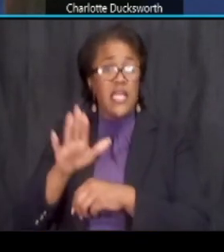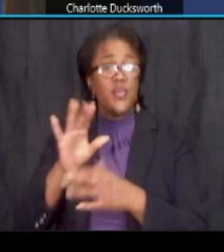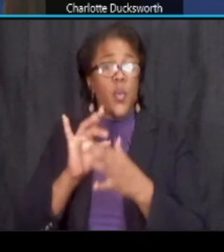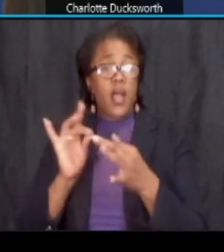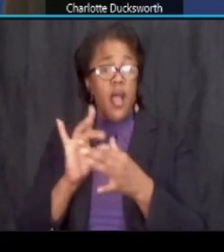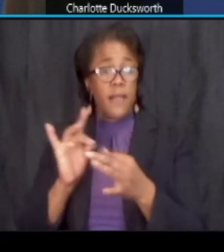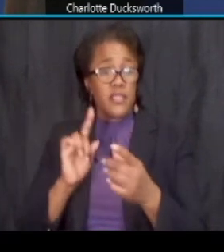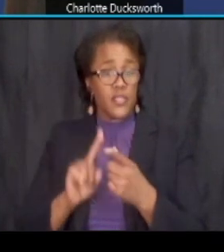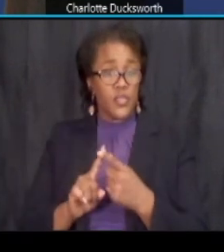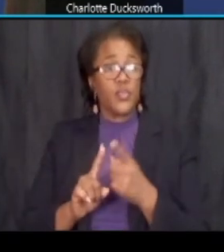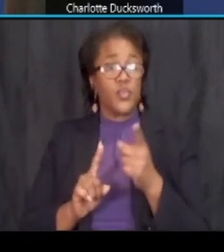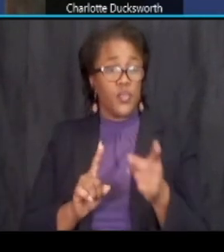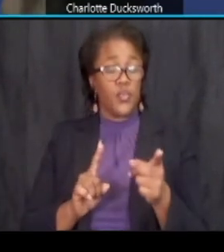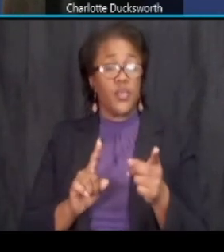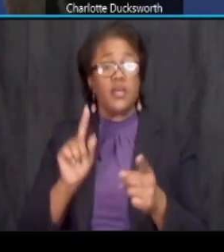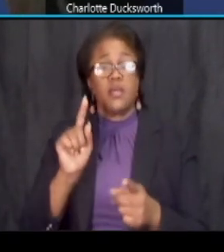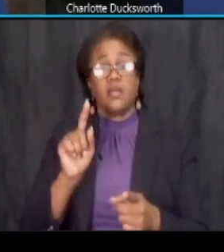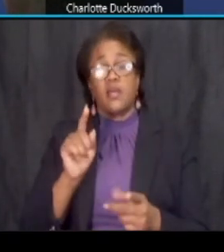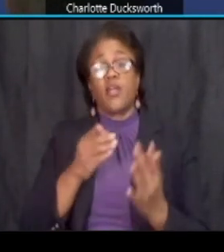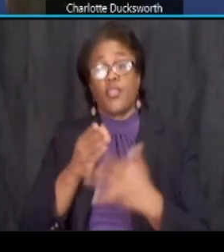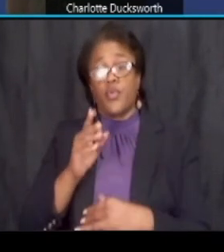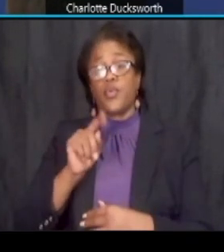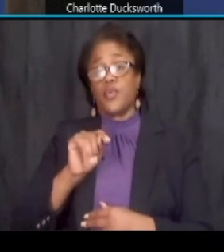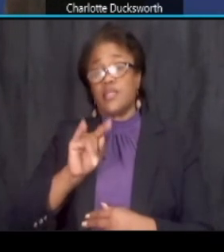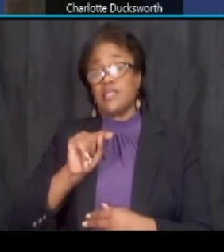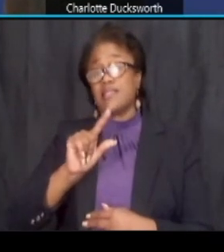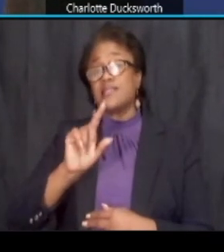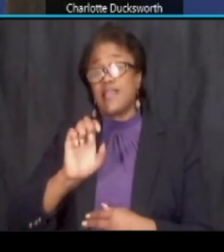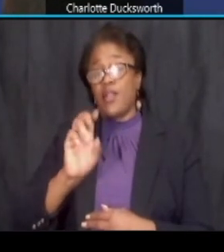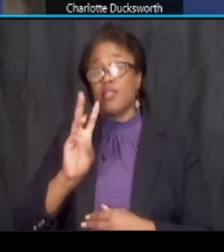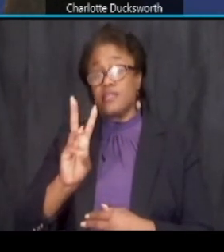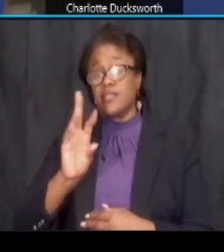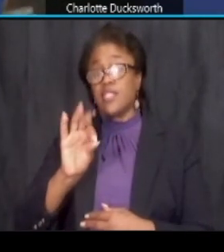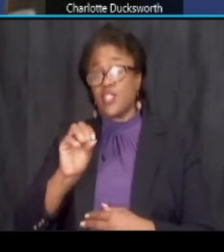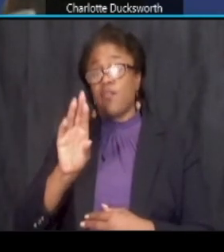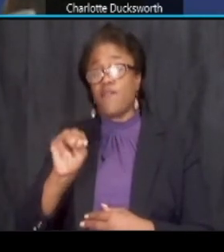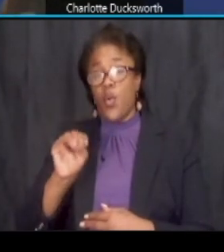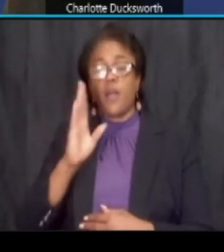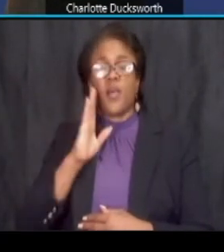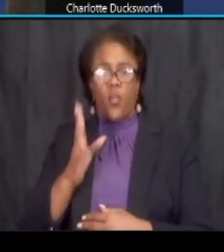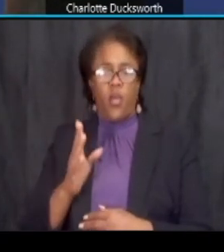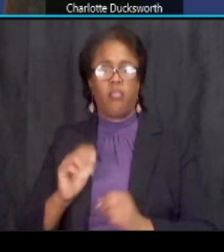to the titles through the title six form that will come up right after you close out of this meeting